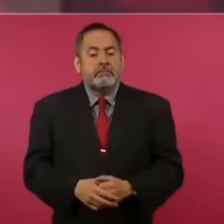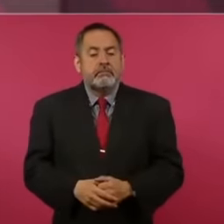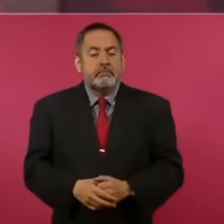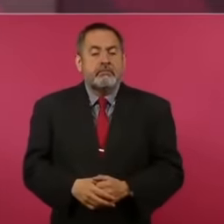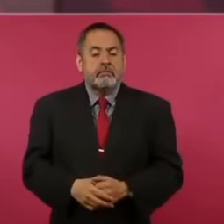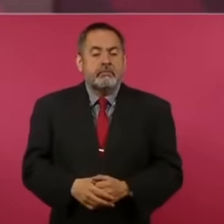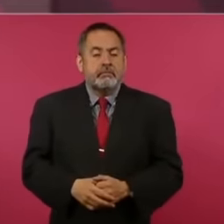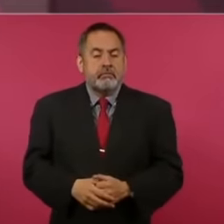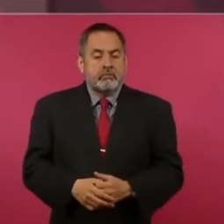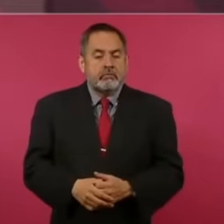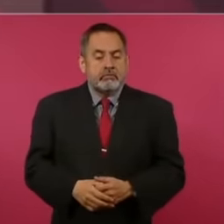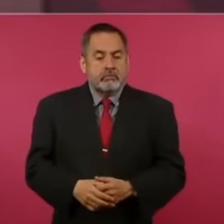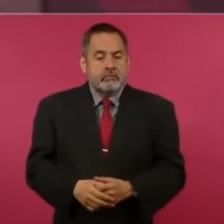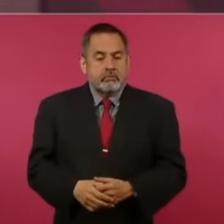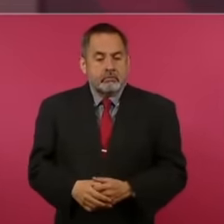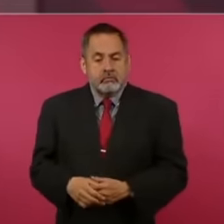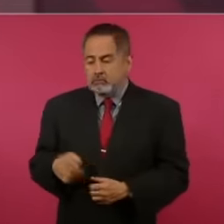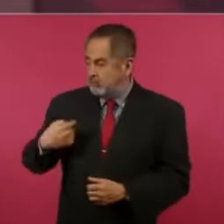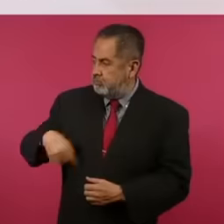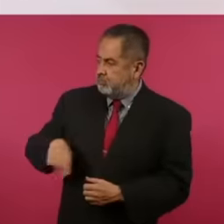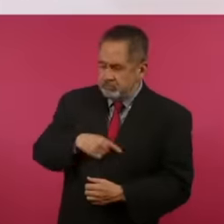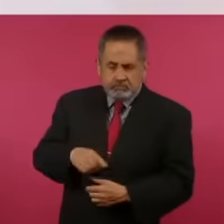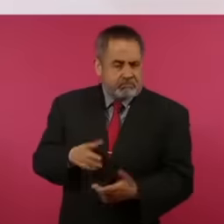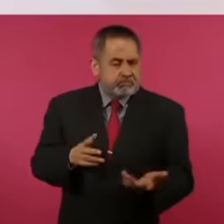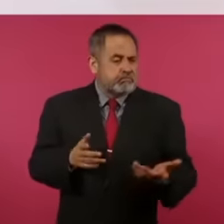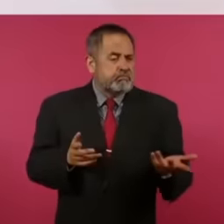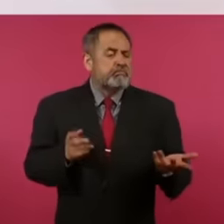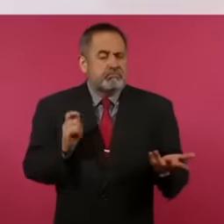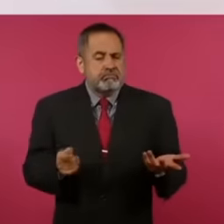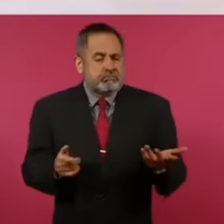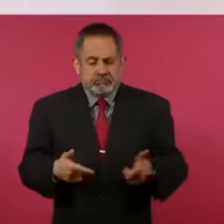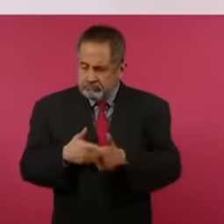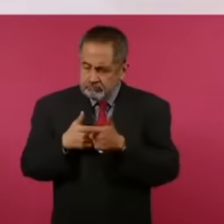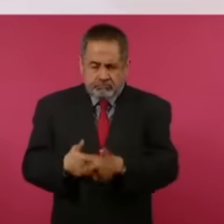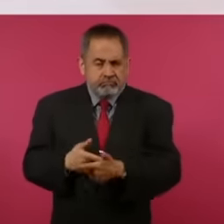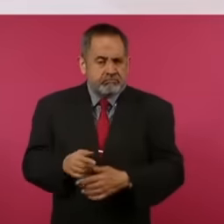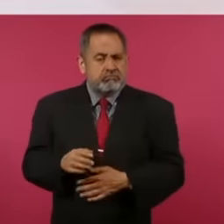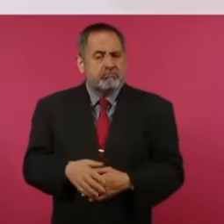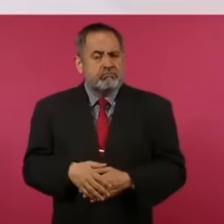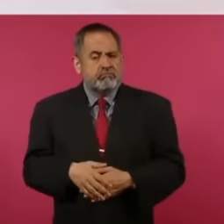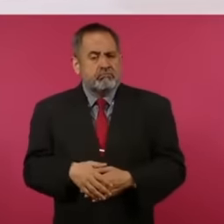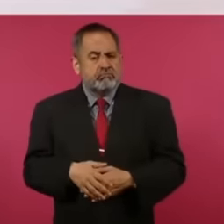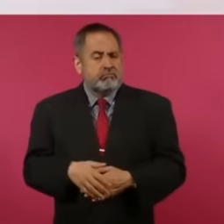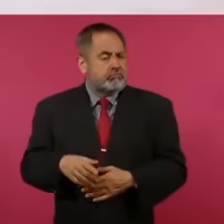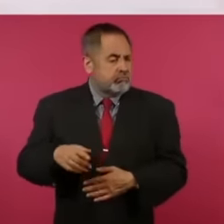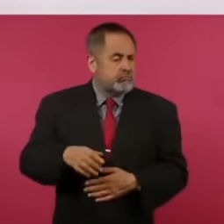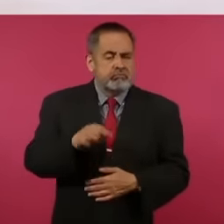we can maintain our coexistence one of the